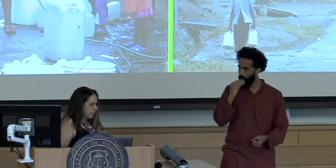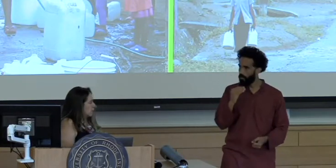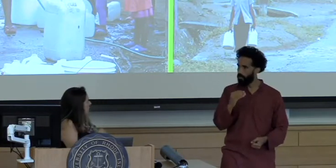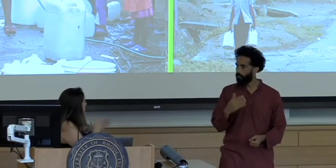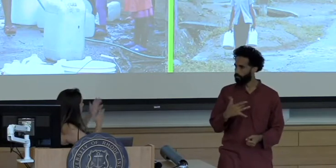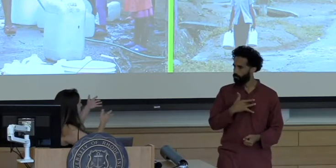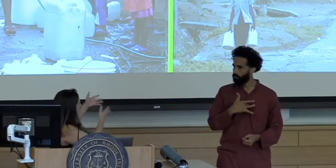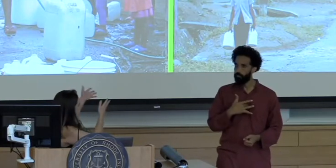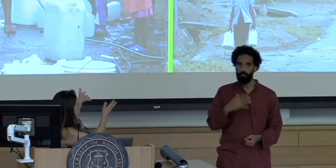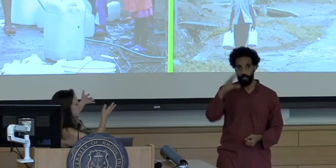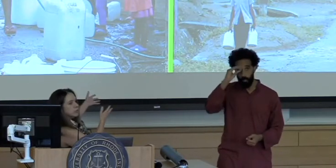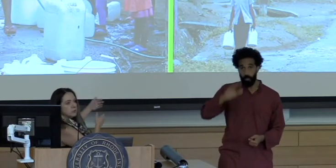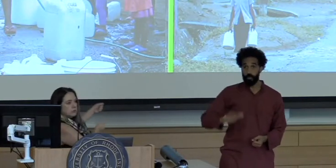He goes out to